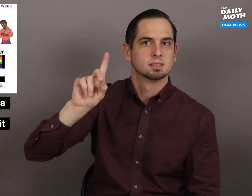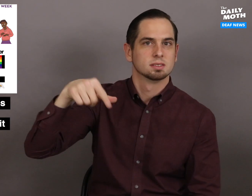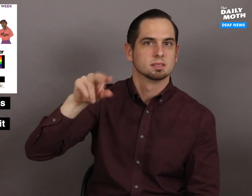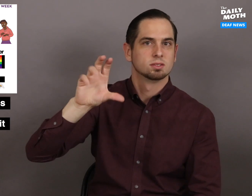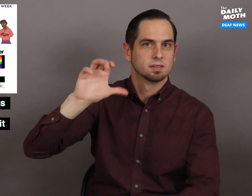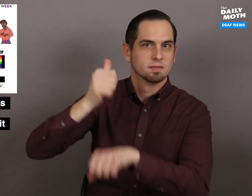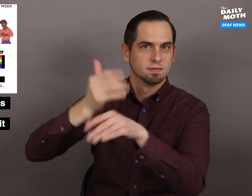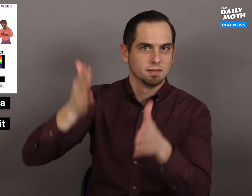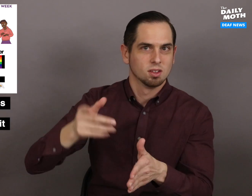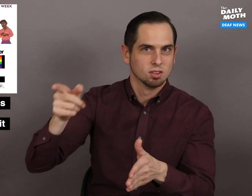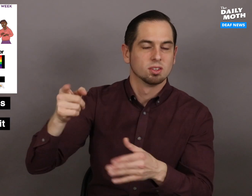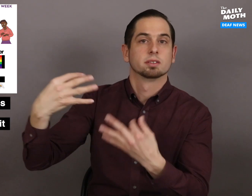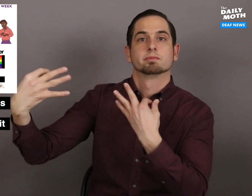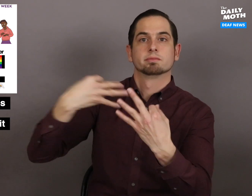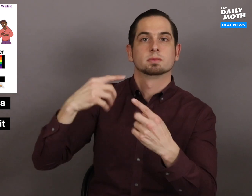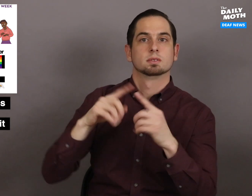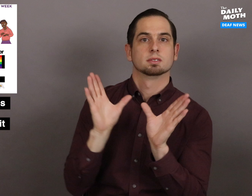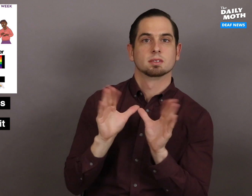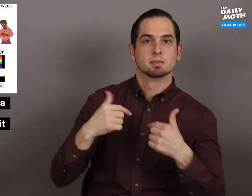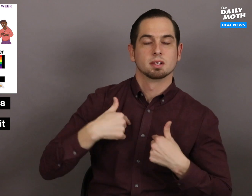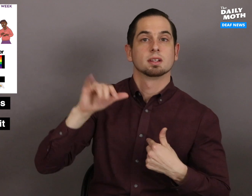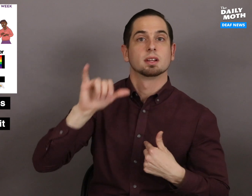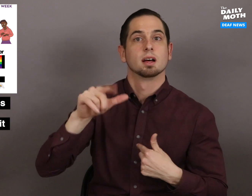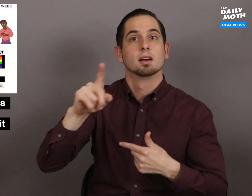the DQRC founder, told "The Daily Moth"